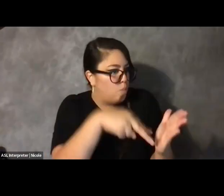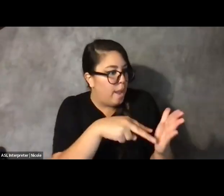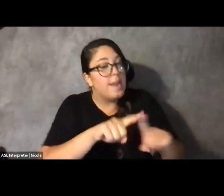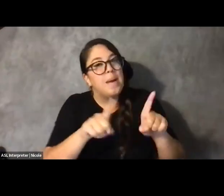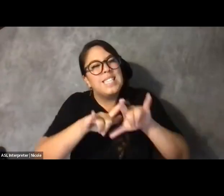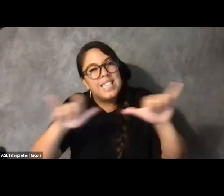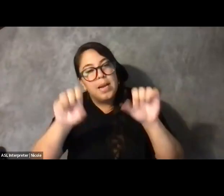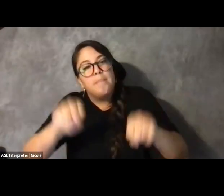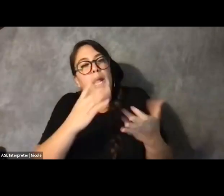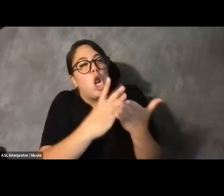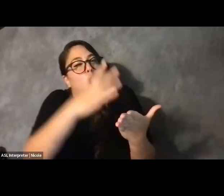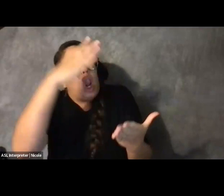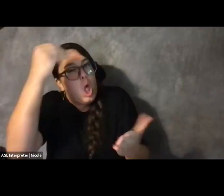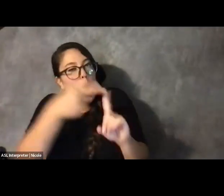It is that I could derive knowledge.